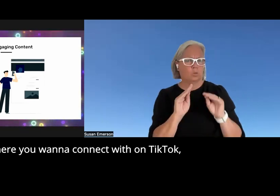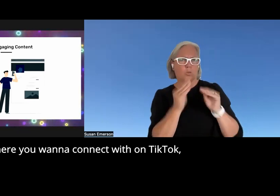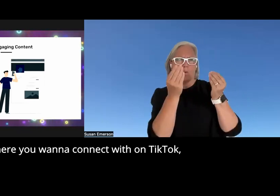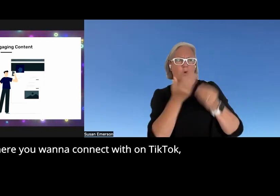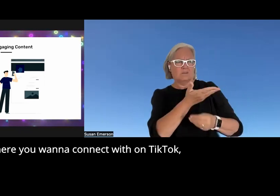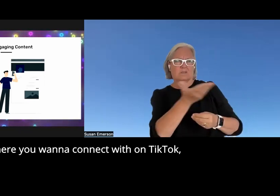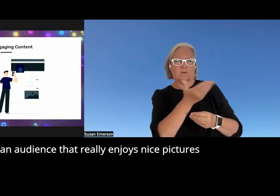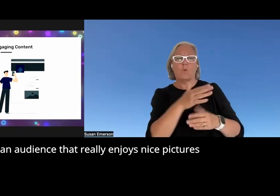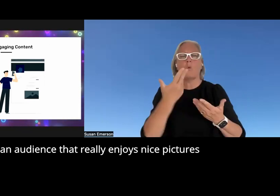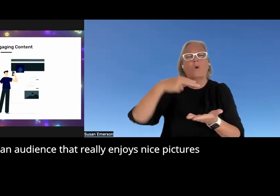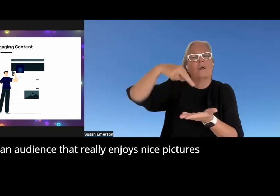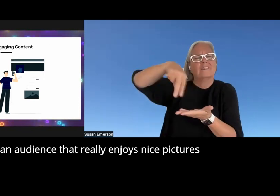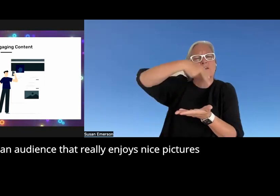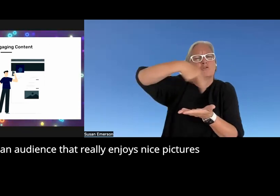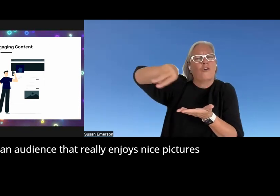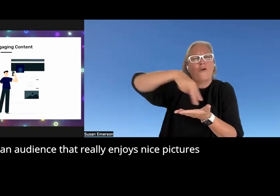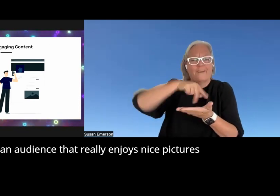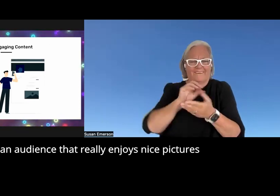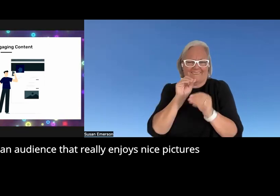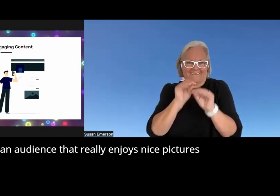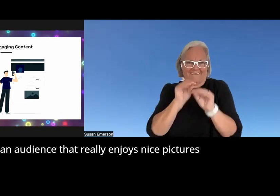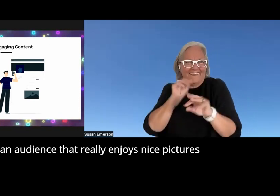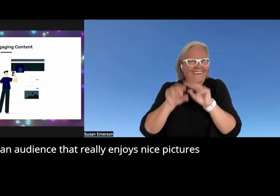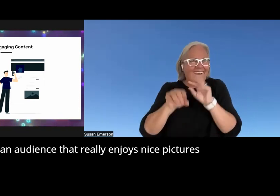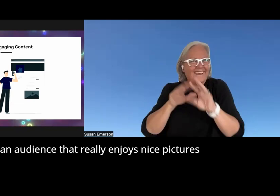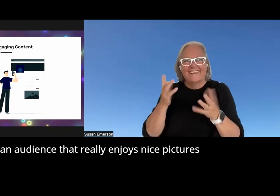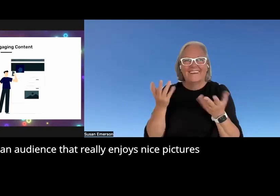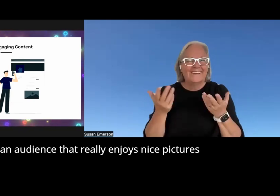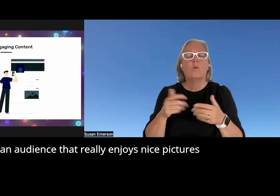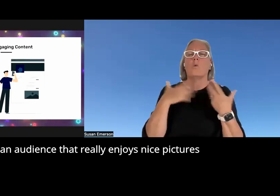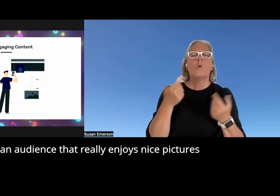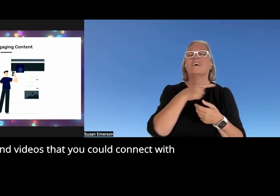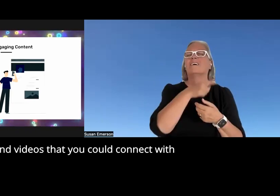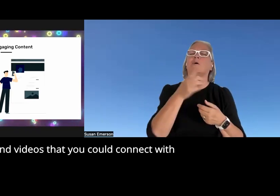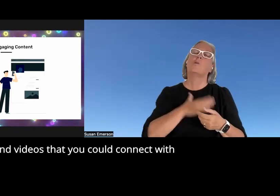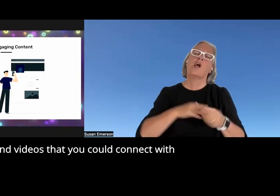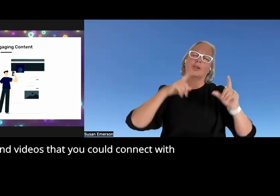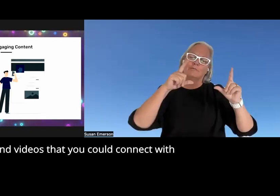Tik Tok or is it an audience that really enjoys nice pictures and videos that you could connect